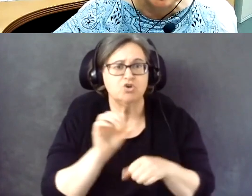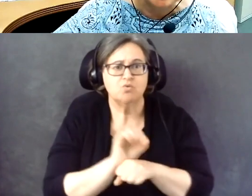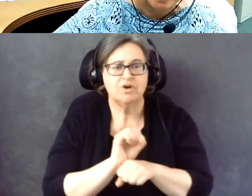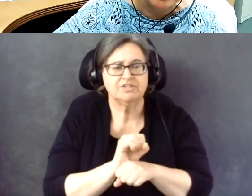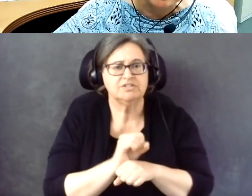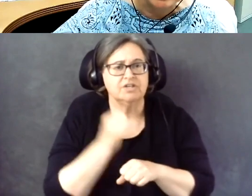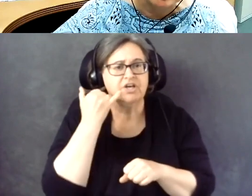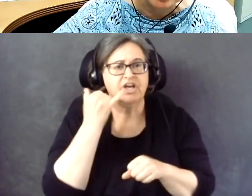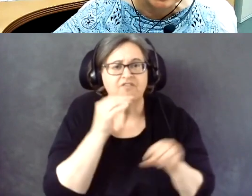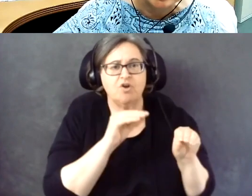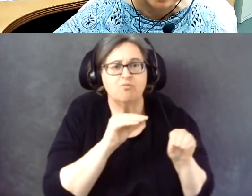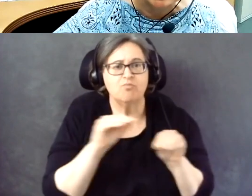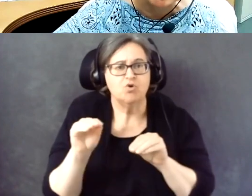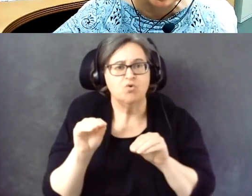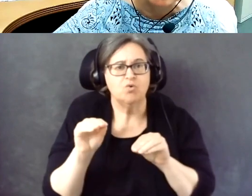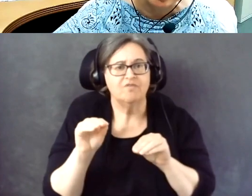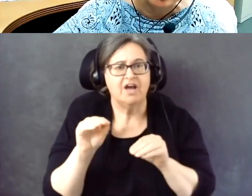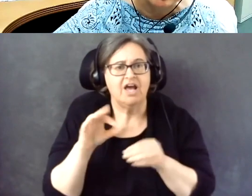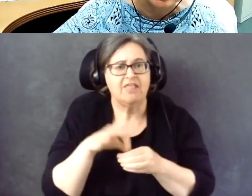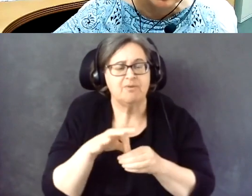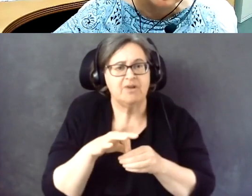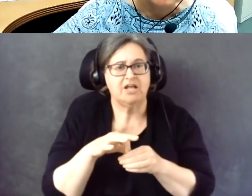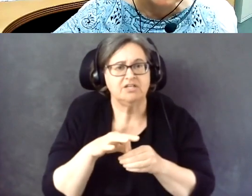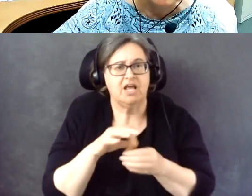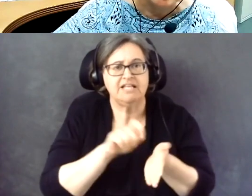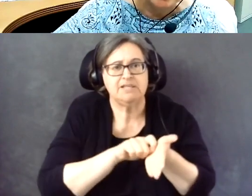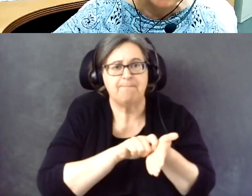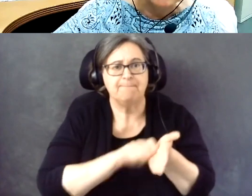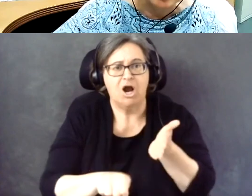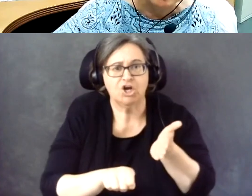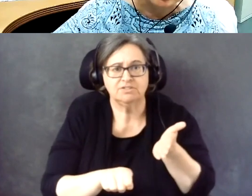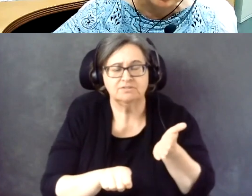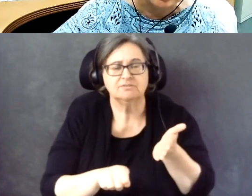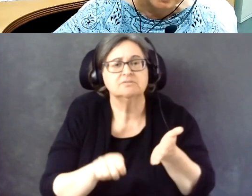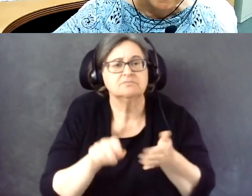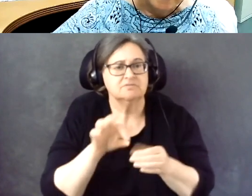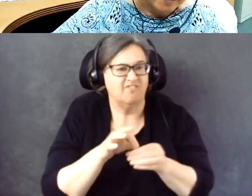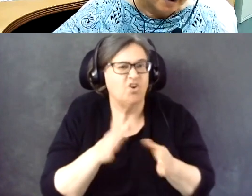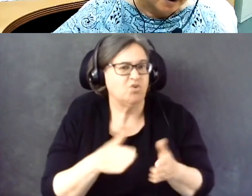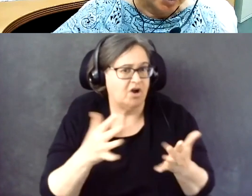the ballot once the ballot has been mark by the voter.